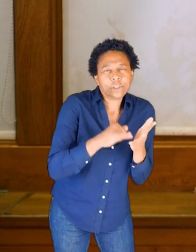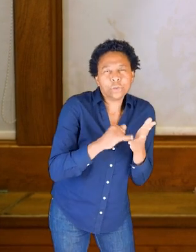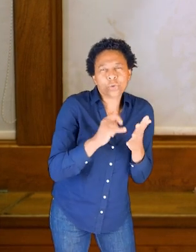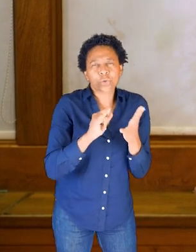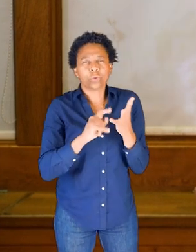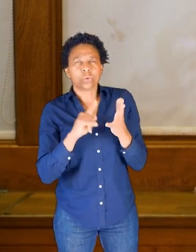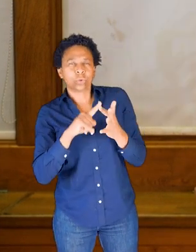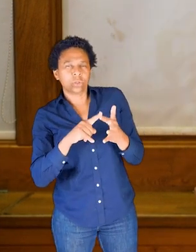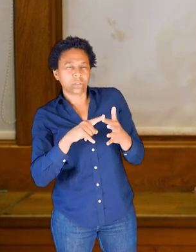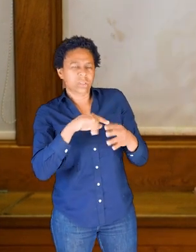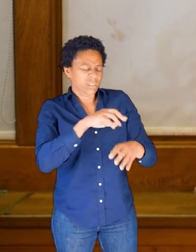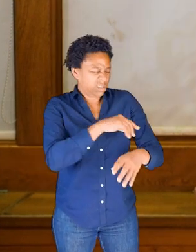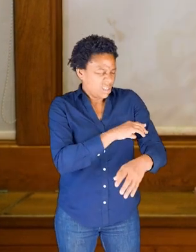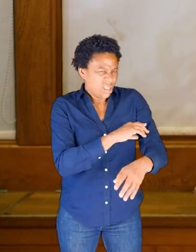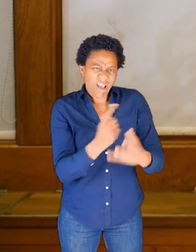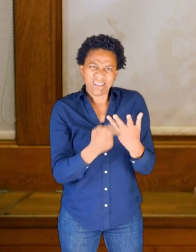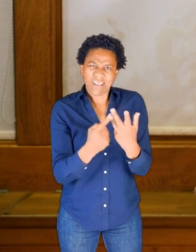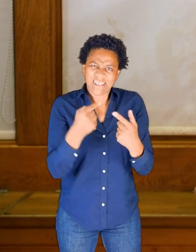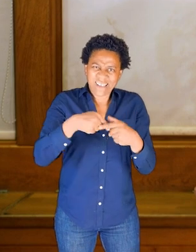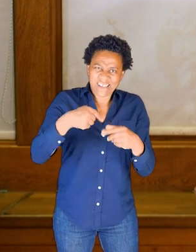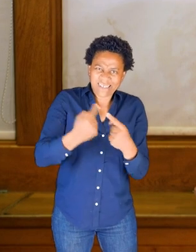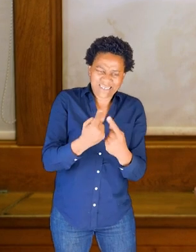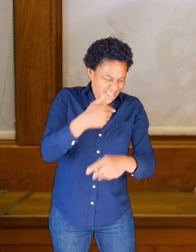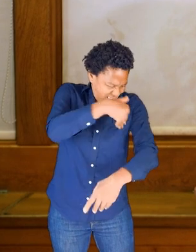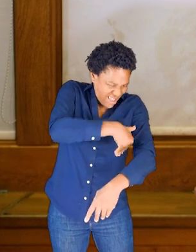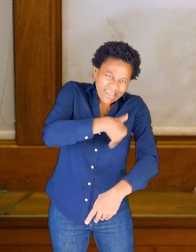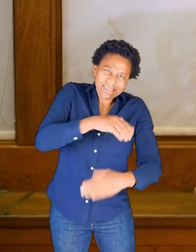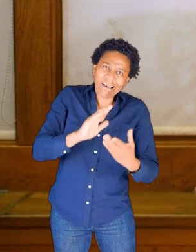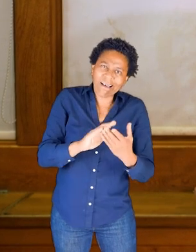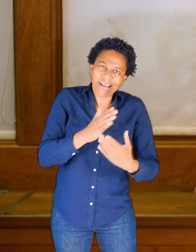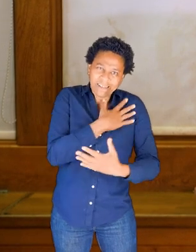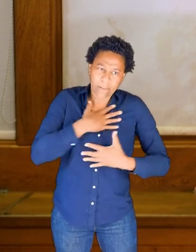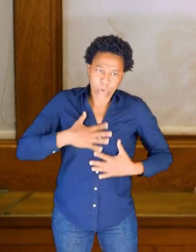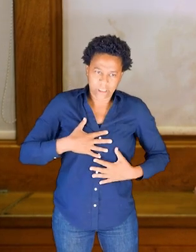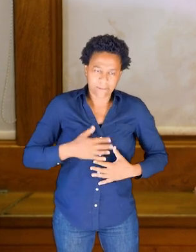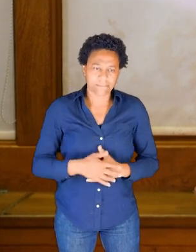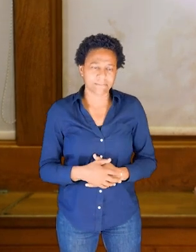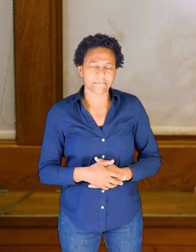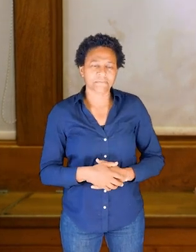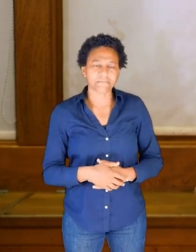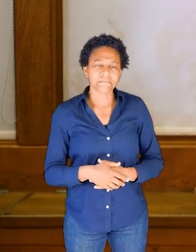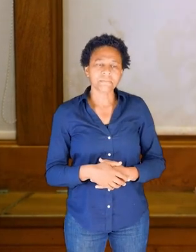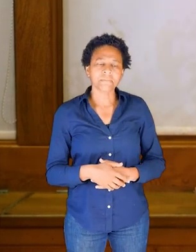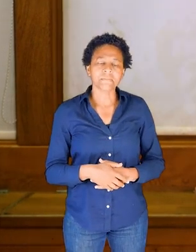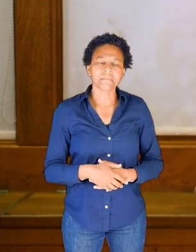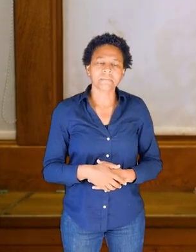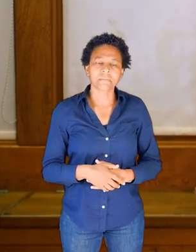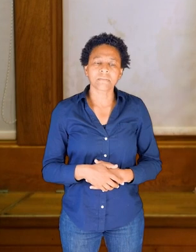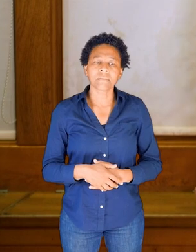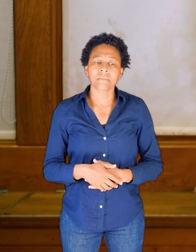So we'll take some time to explore with movement and some sound, all of those things.